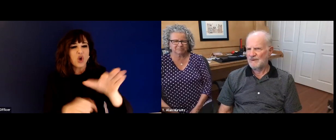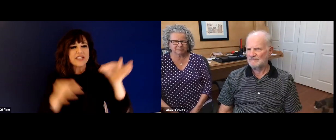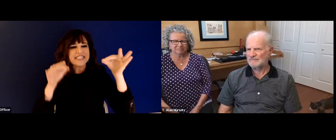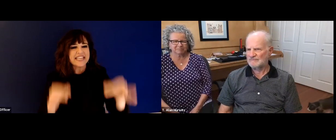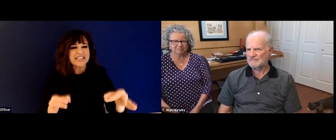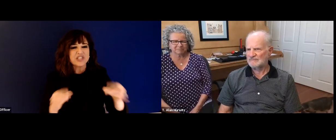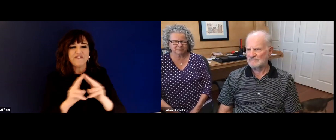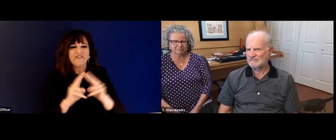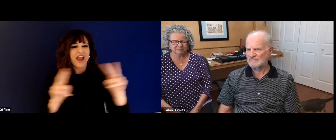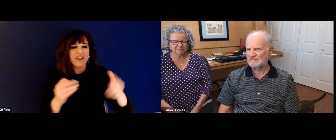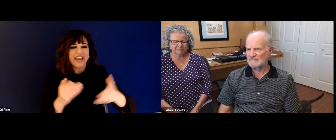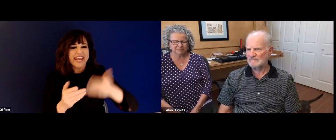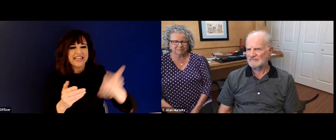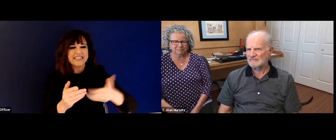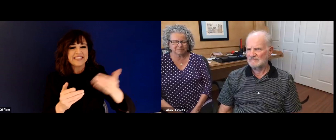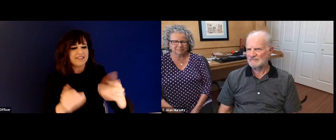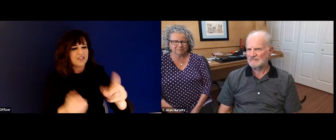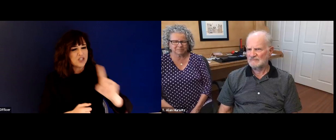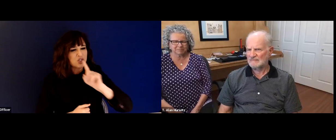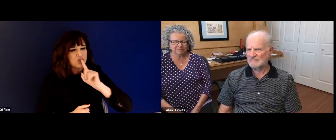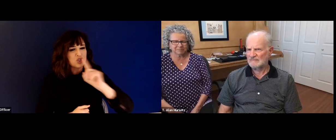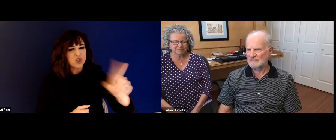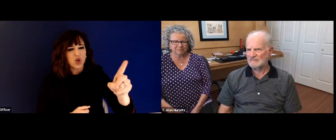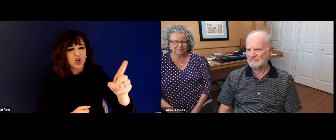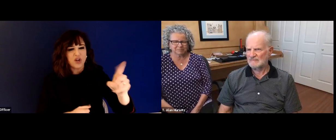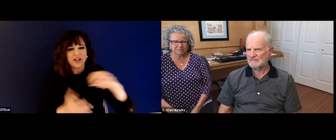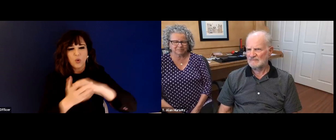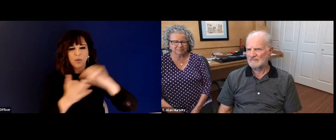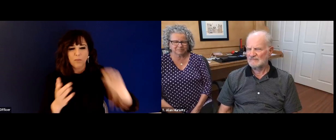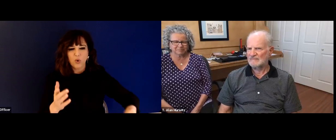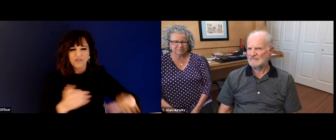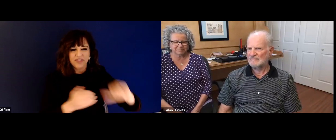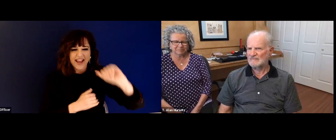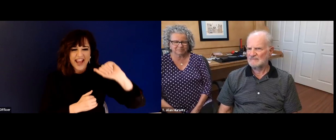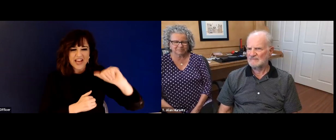family did not contribute any money, or the organization of ag